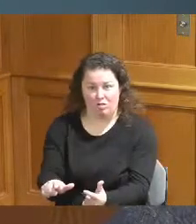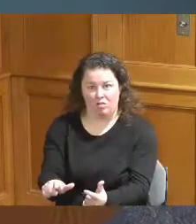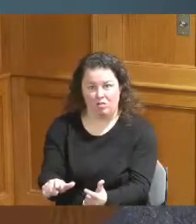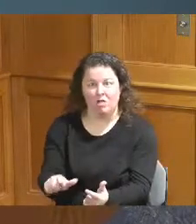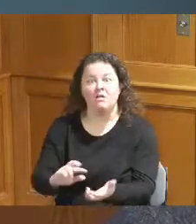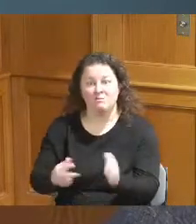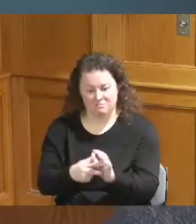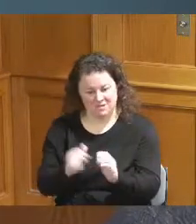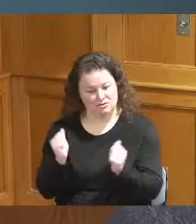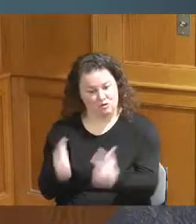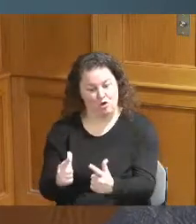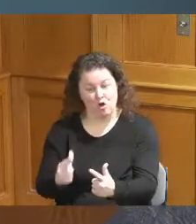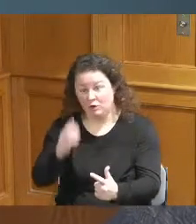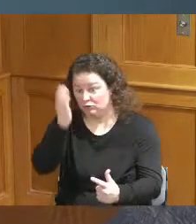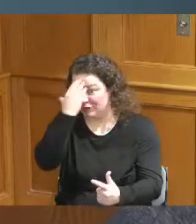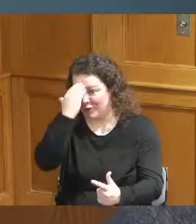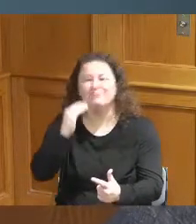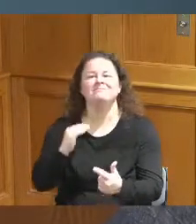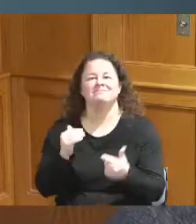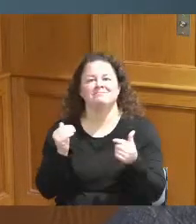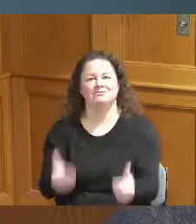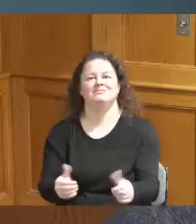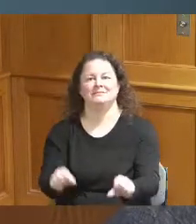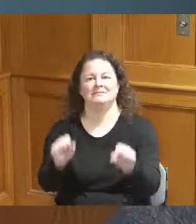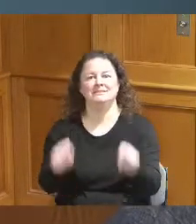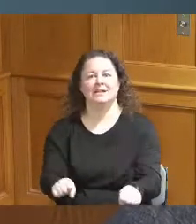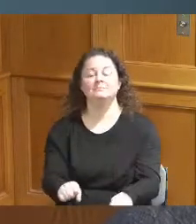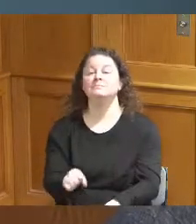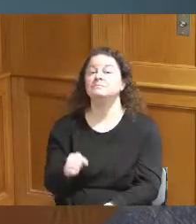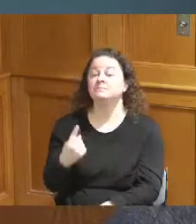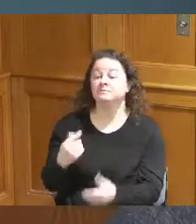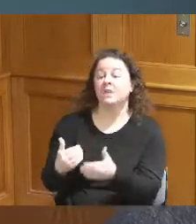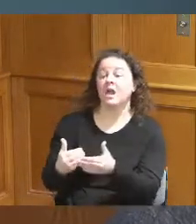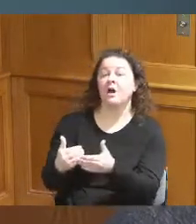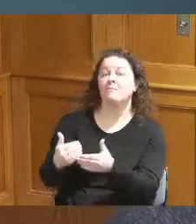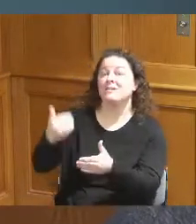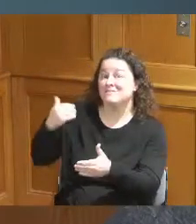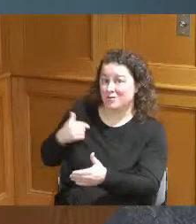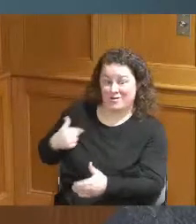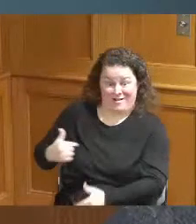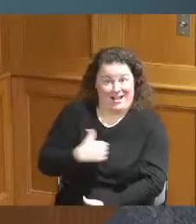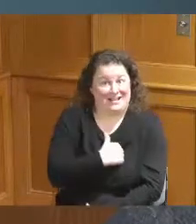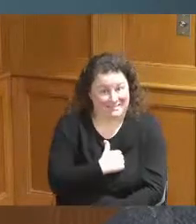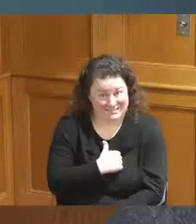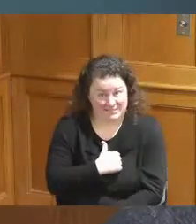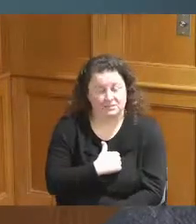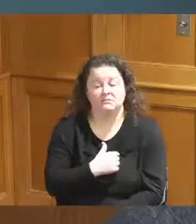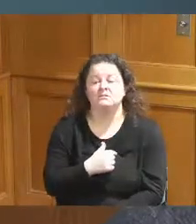and there has been a history that predates us that when a certain group has something it moves